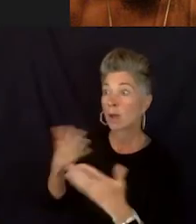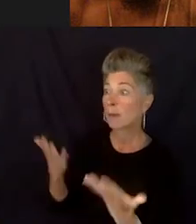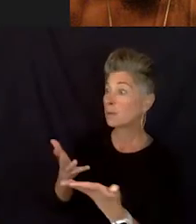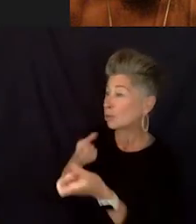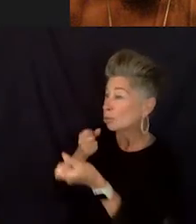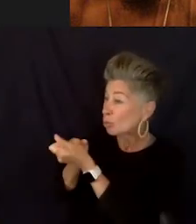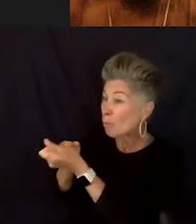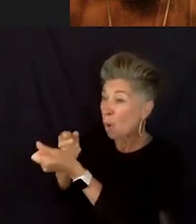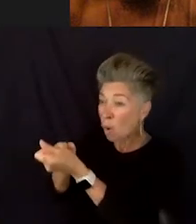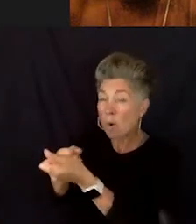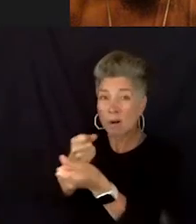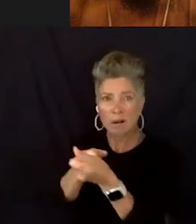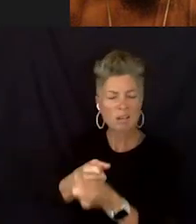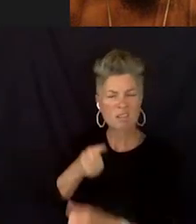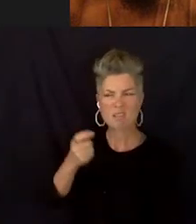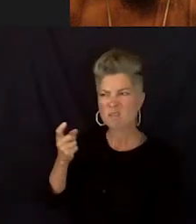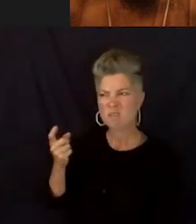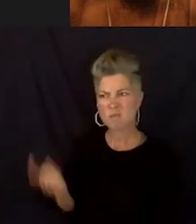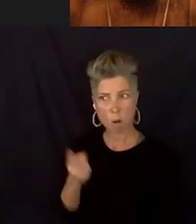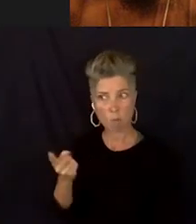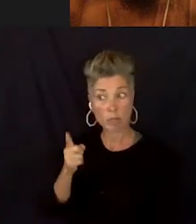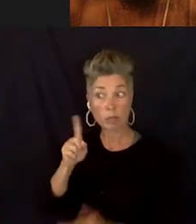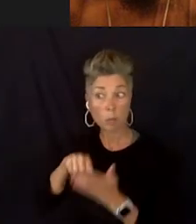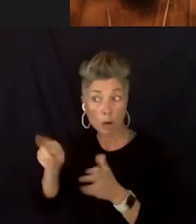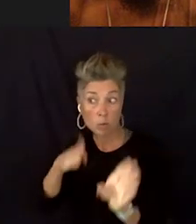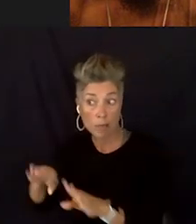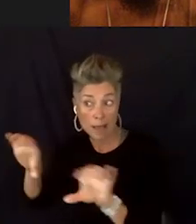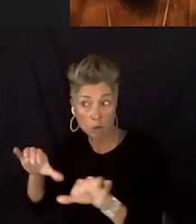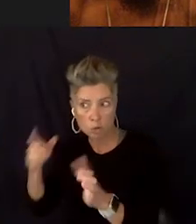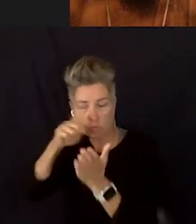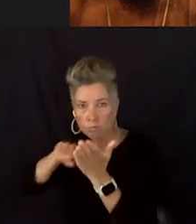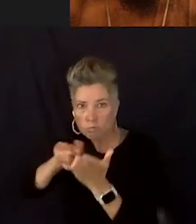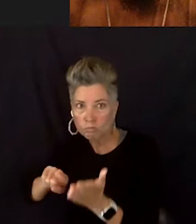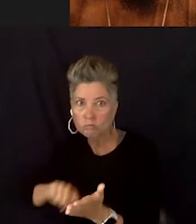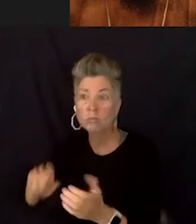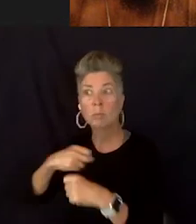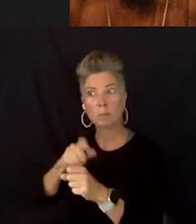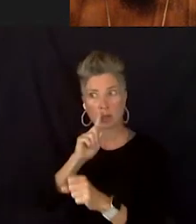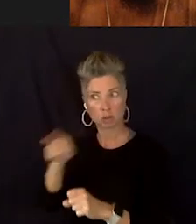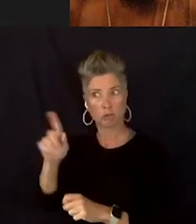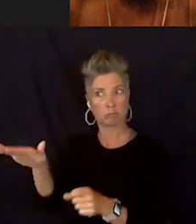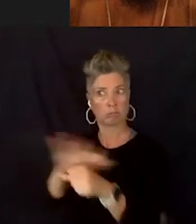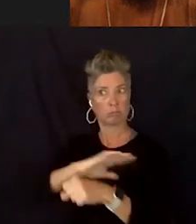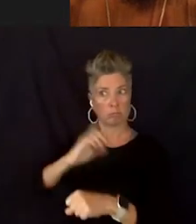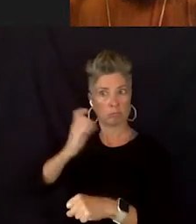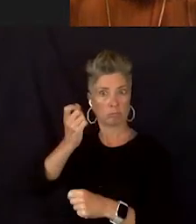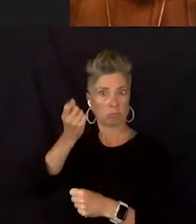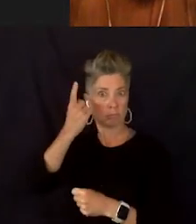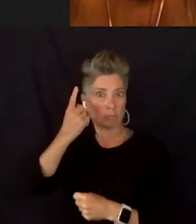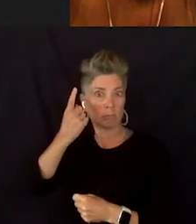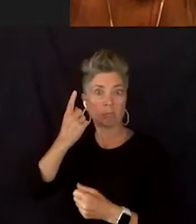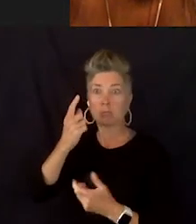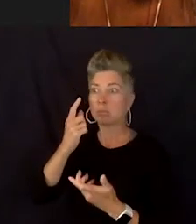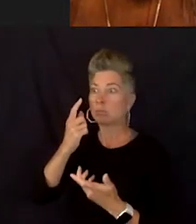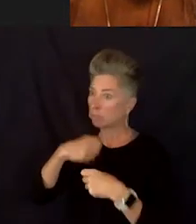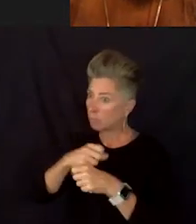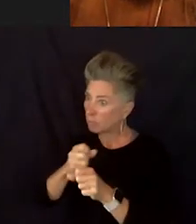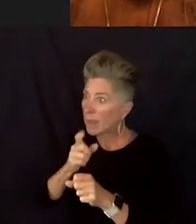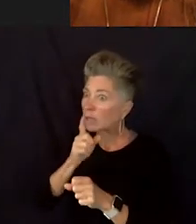Always research what you're doing. Always make sure that you know the ins and outs of the business that you wanna go in or the business that you doing.